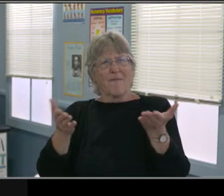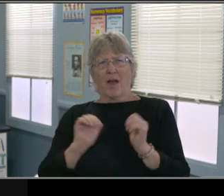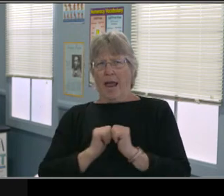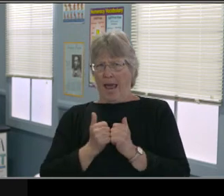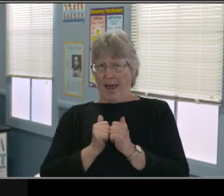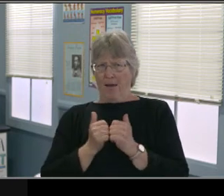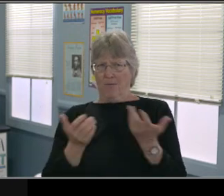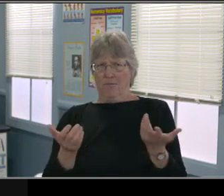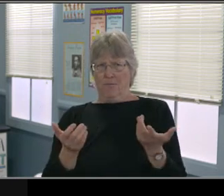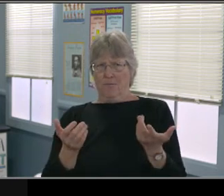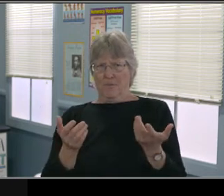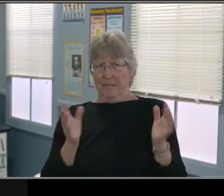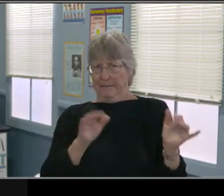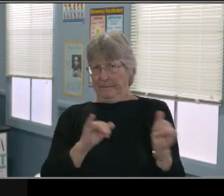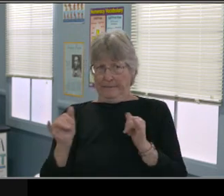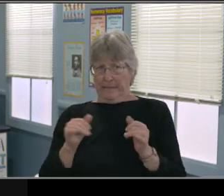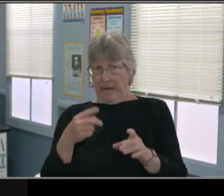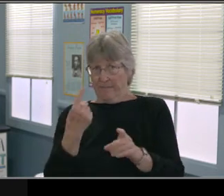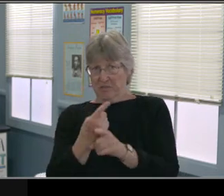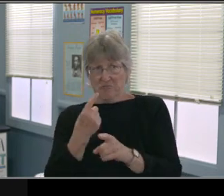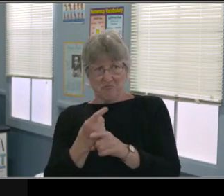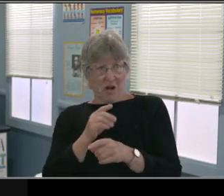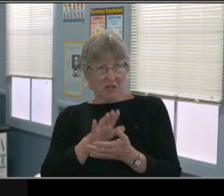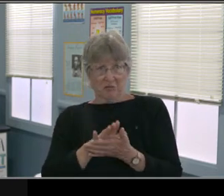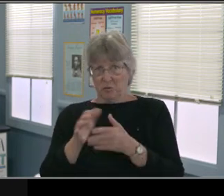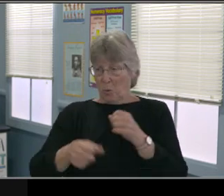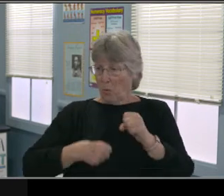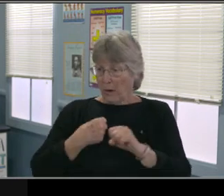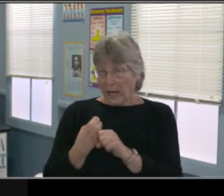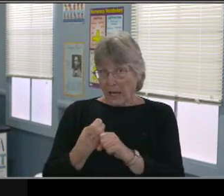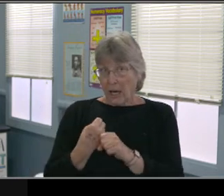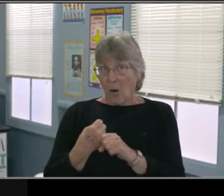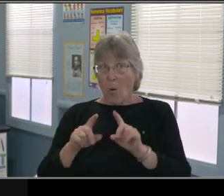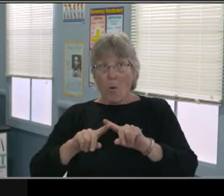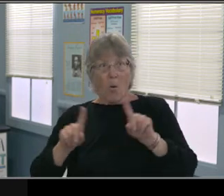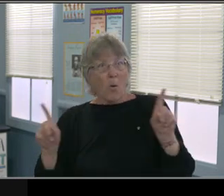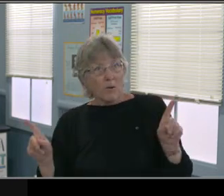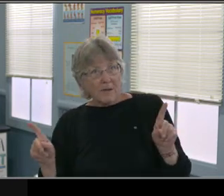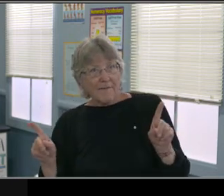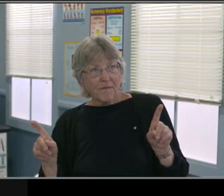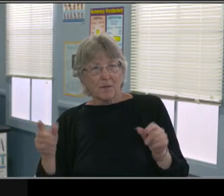We need to add something or take something away based on how my student learns.